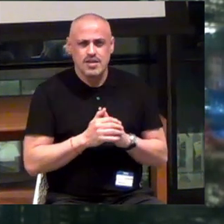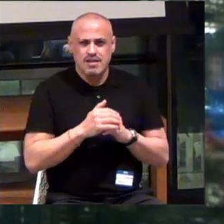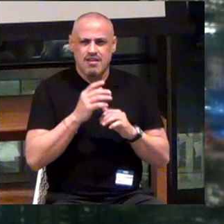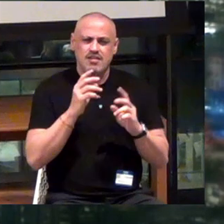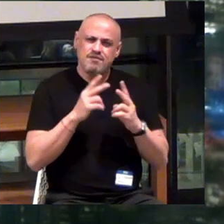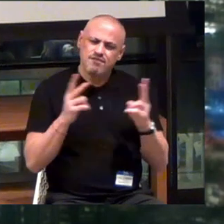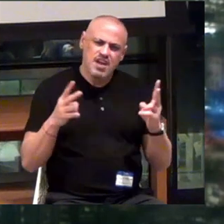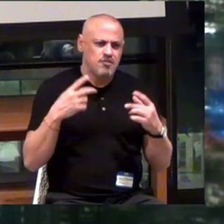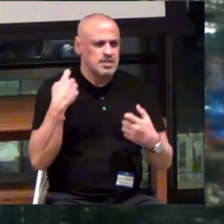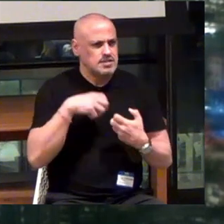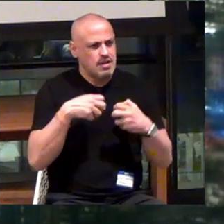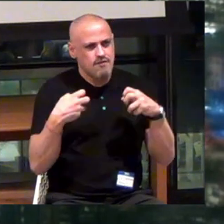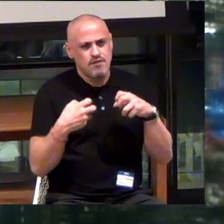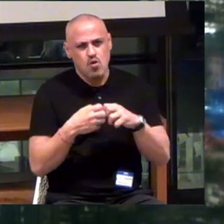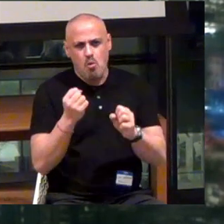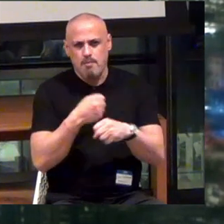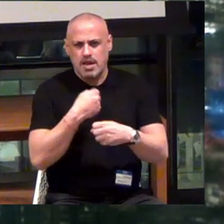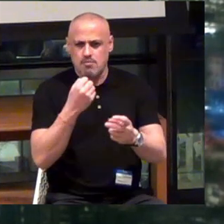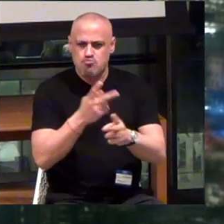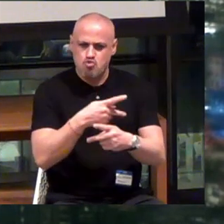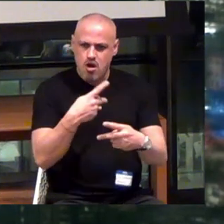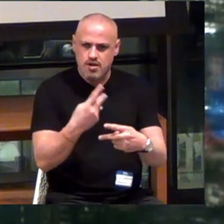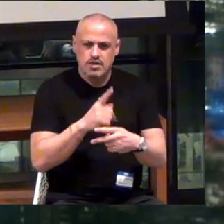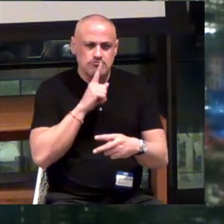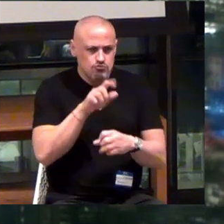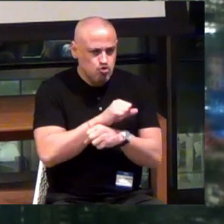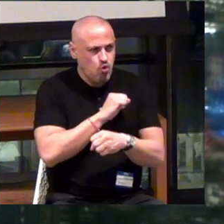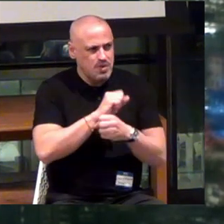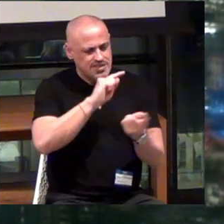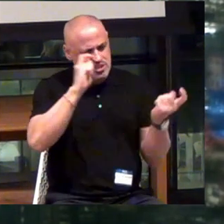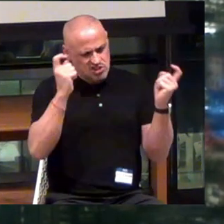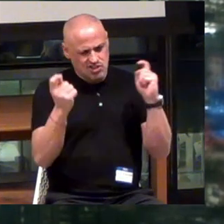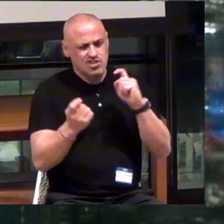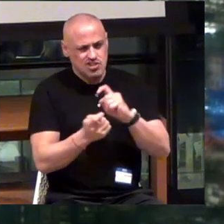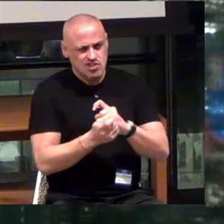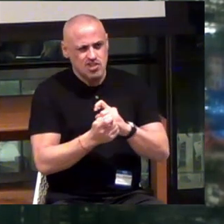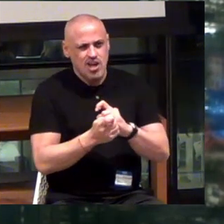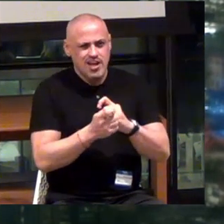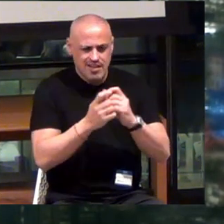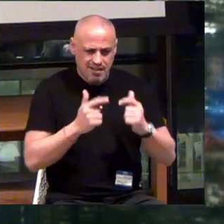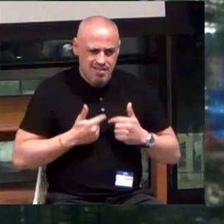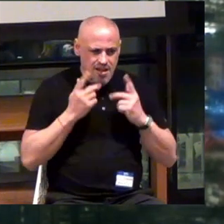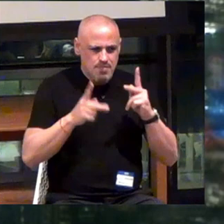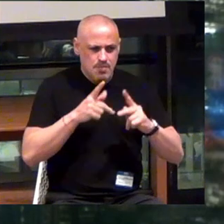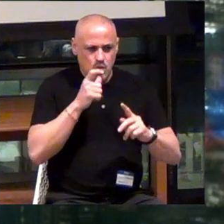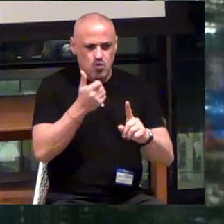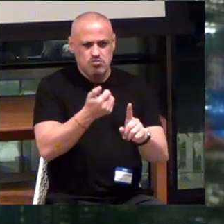difficult to make products that truly can change the lives of people who use that product.